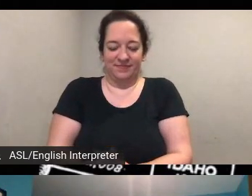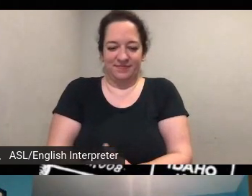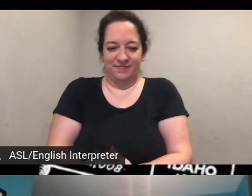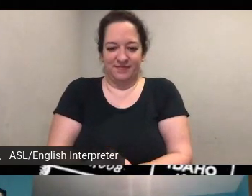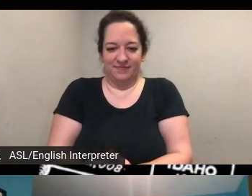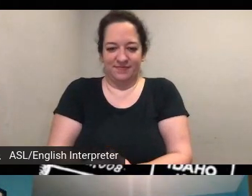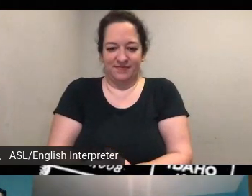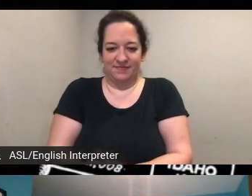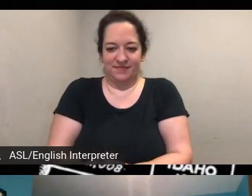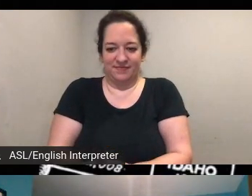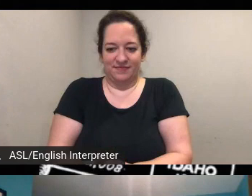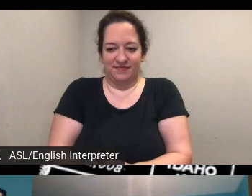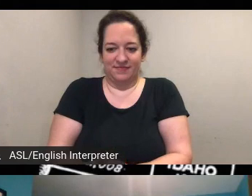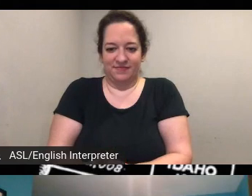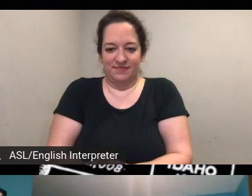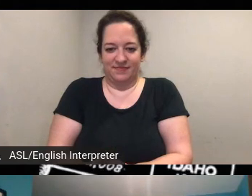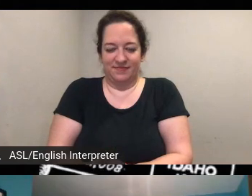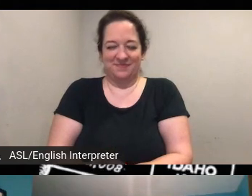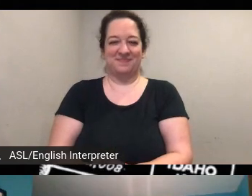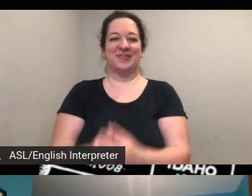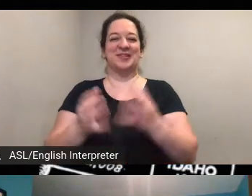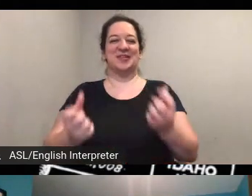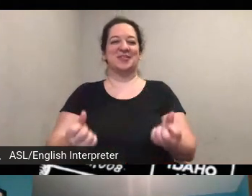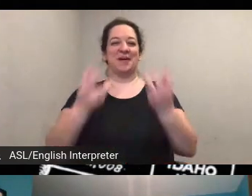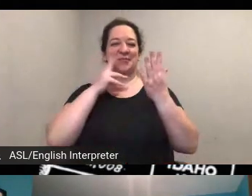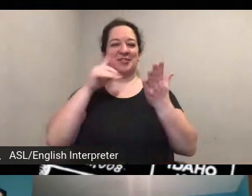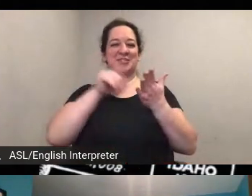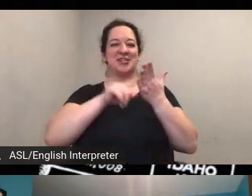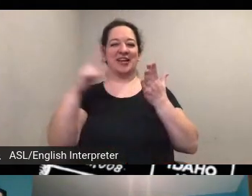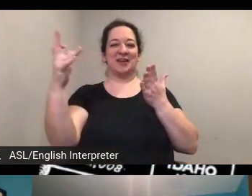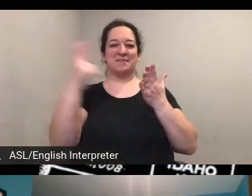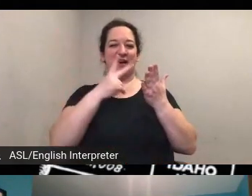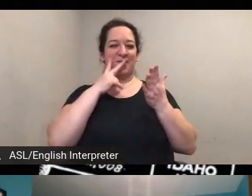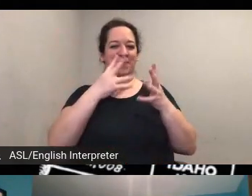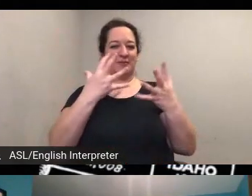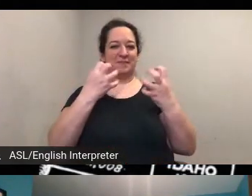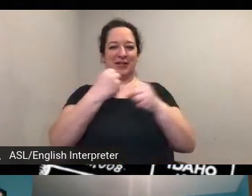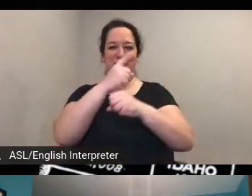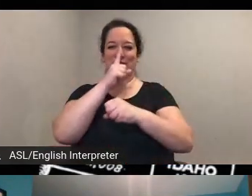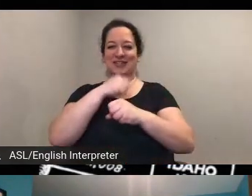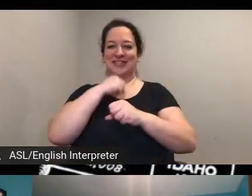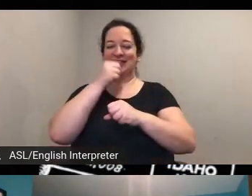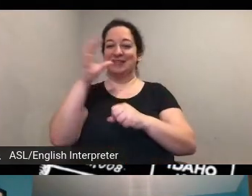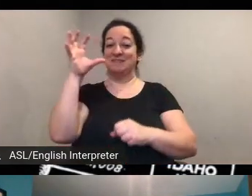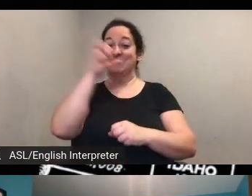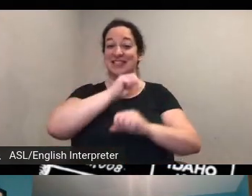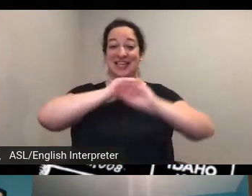so many things flowing through i'm afraid i might have missed a couple um